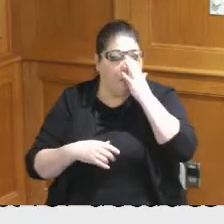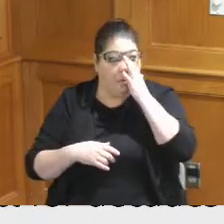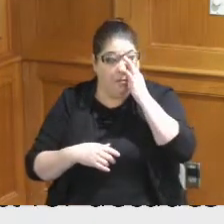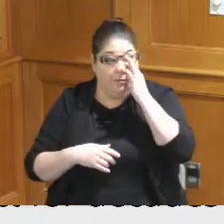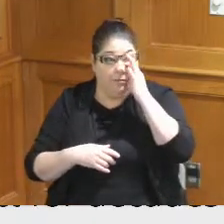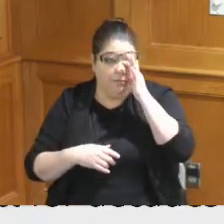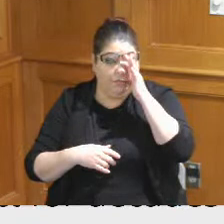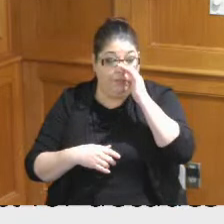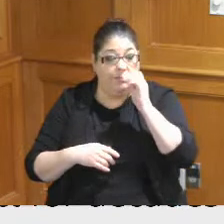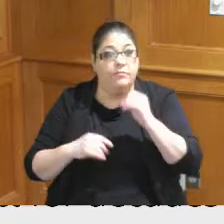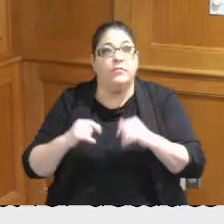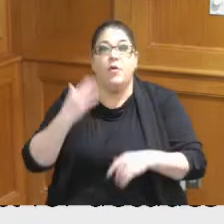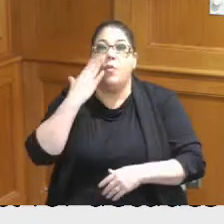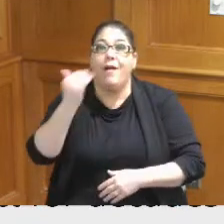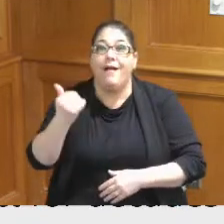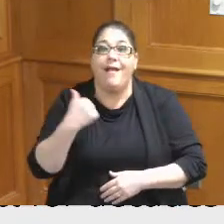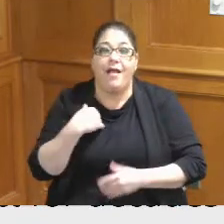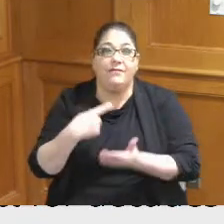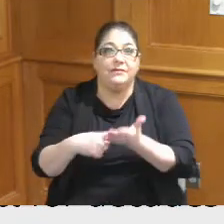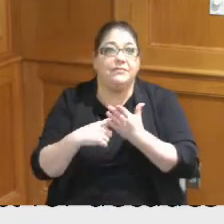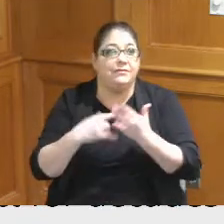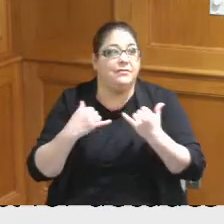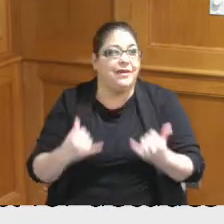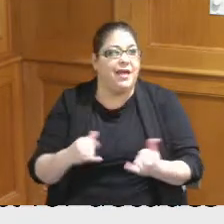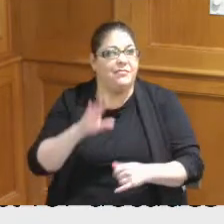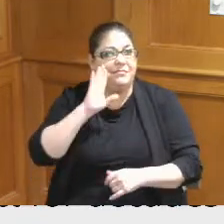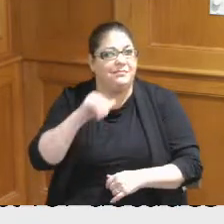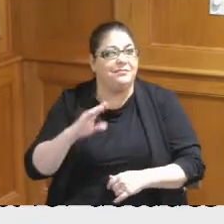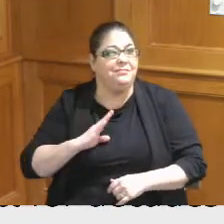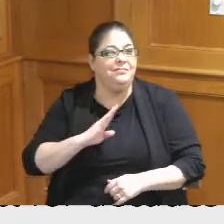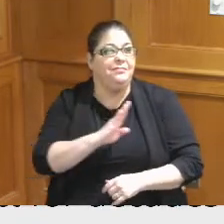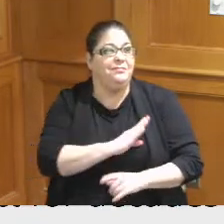just in terms of why we're having this discussion I know the Board has heard some of this